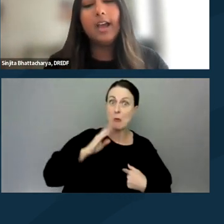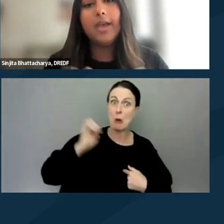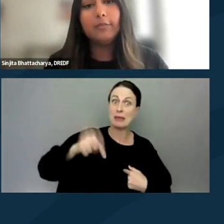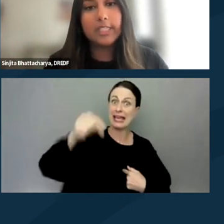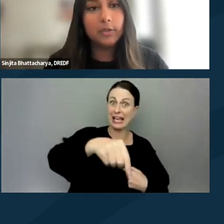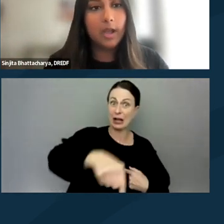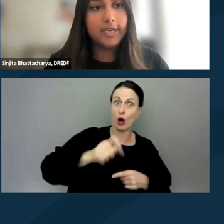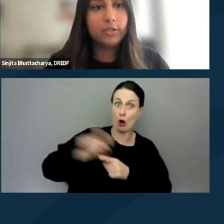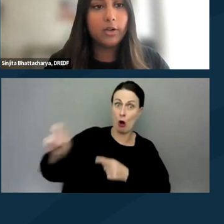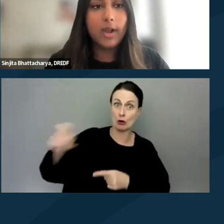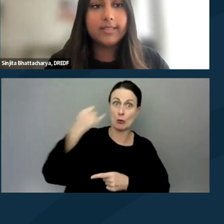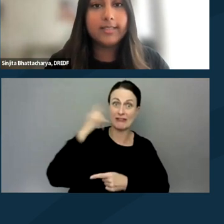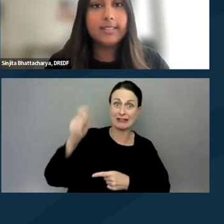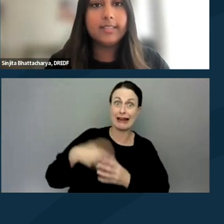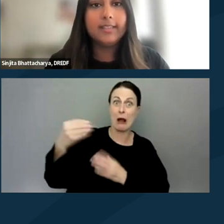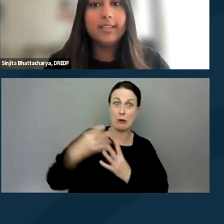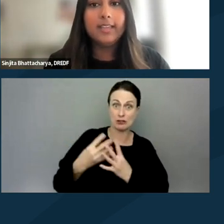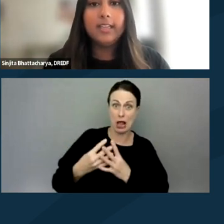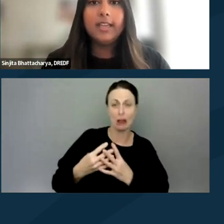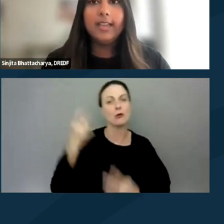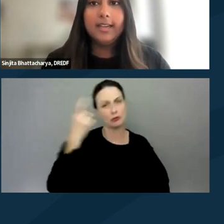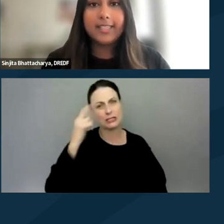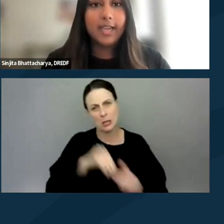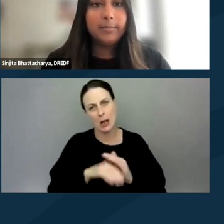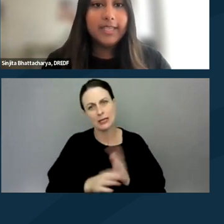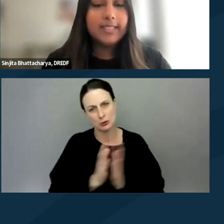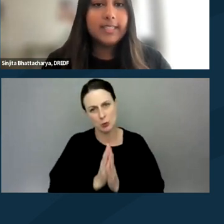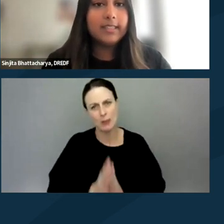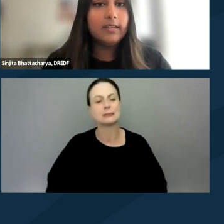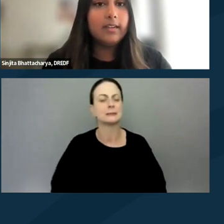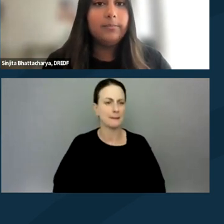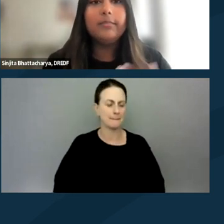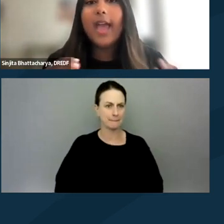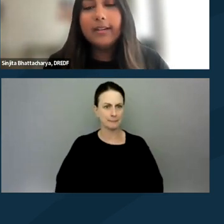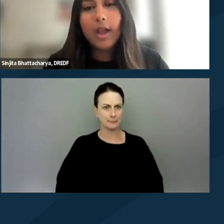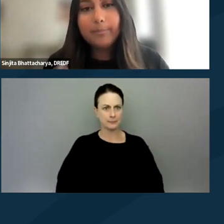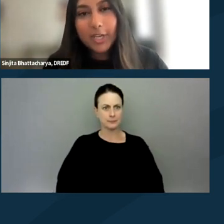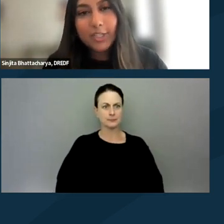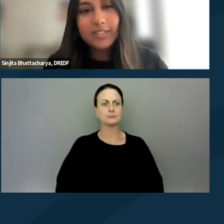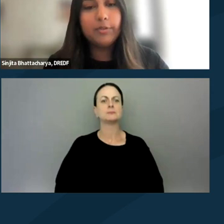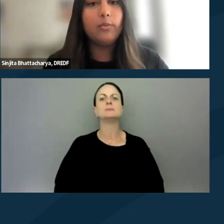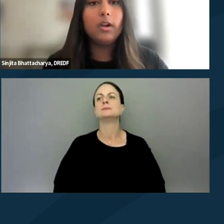and reasonable accommodation requests. Next slide, please. And I touched on this before,